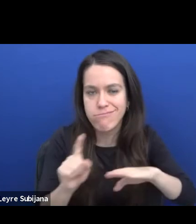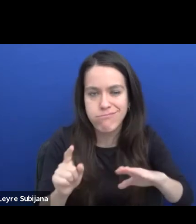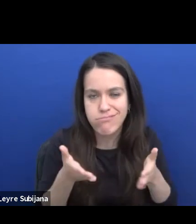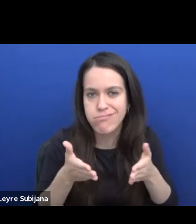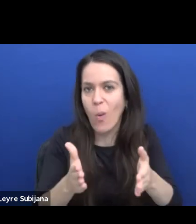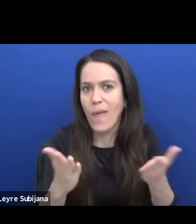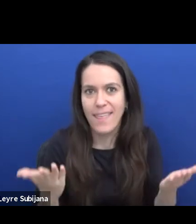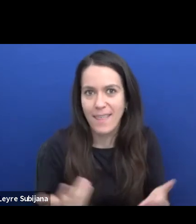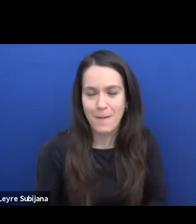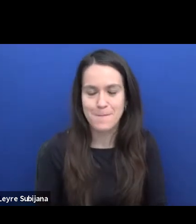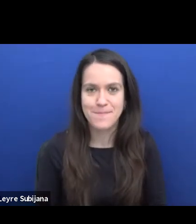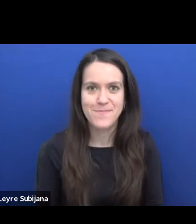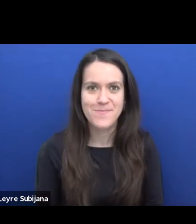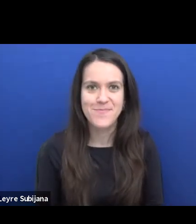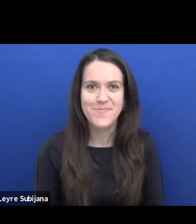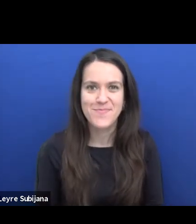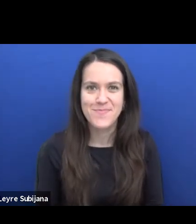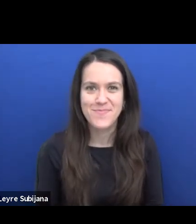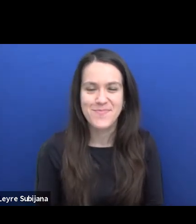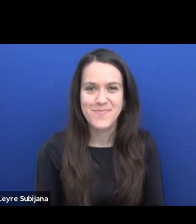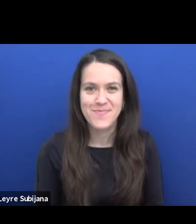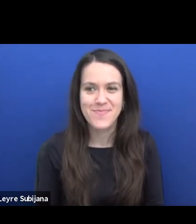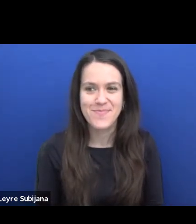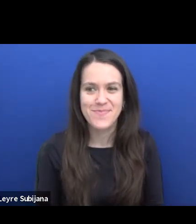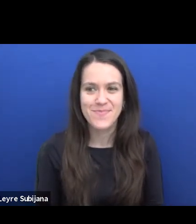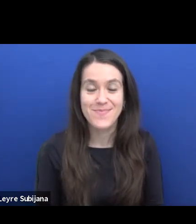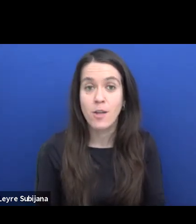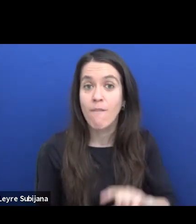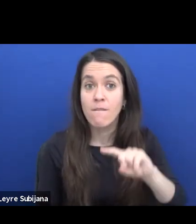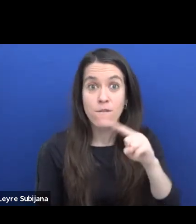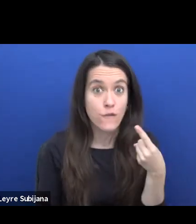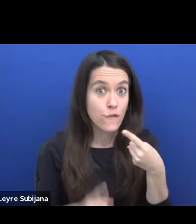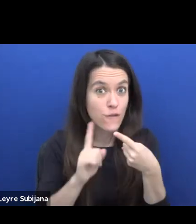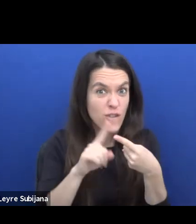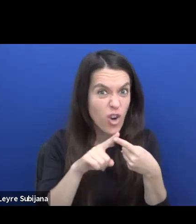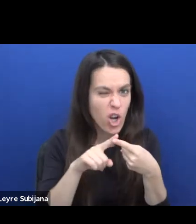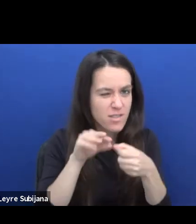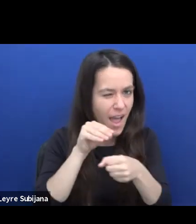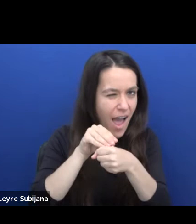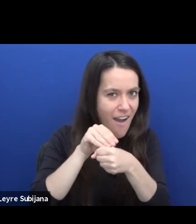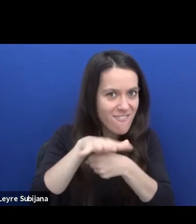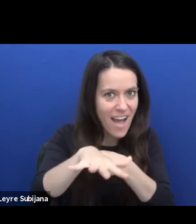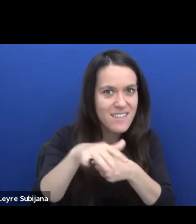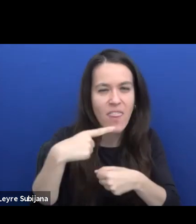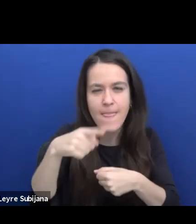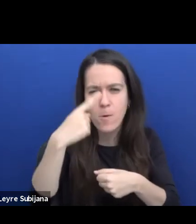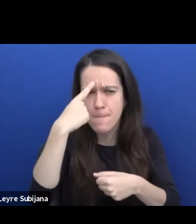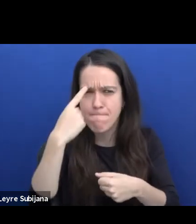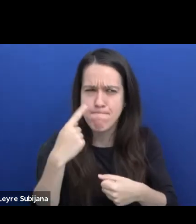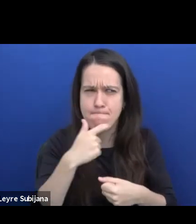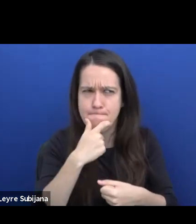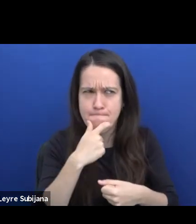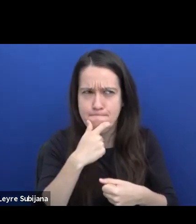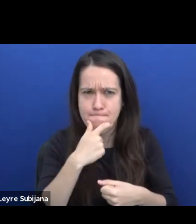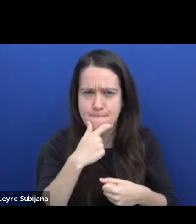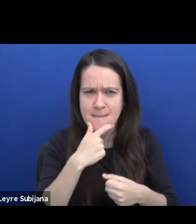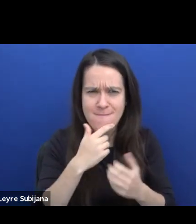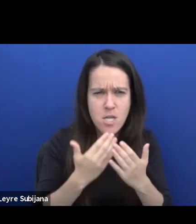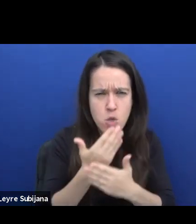So yeah, my first advice is you should try something new. You have to test and test it early on